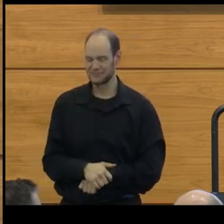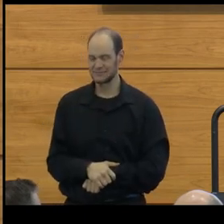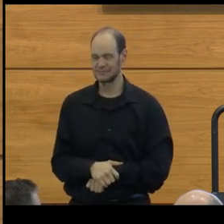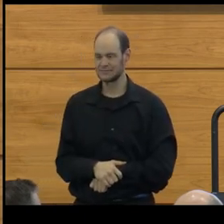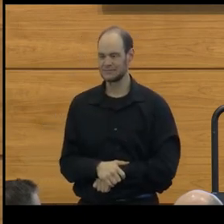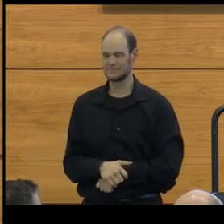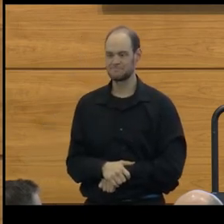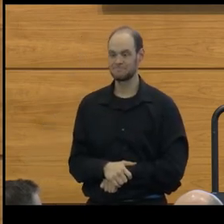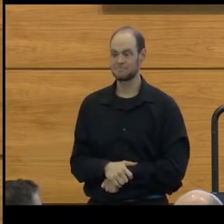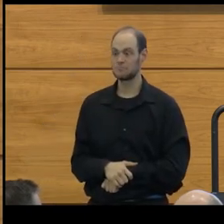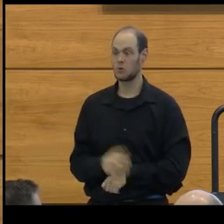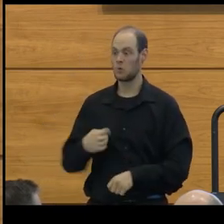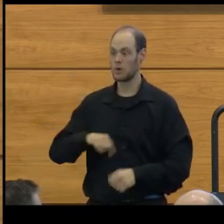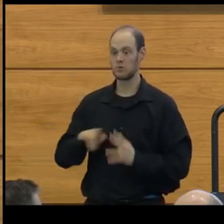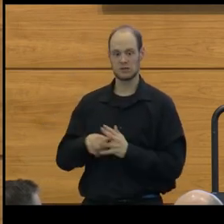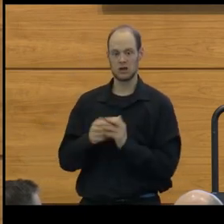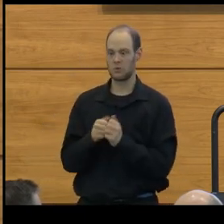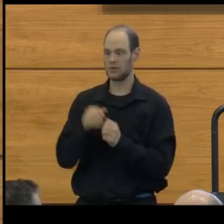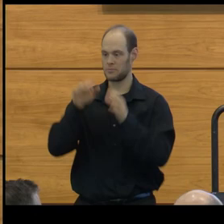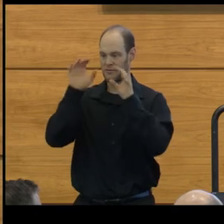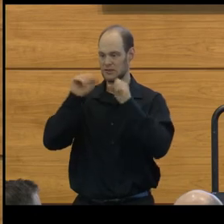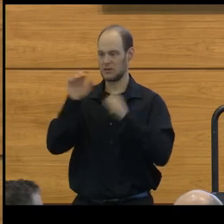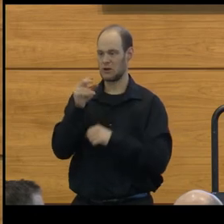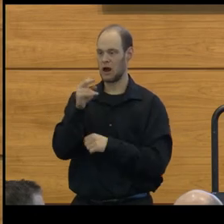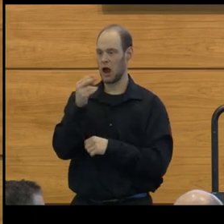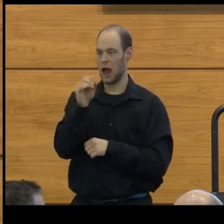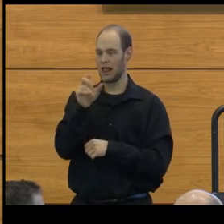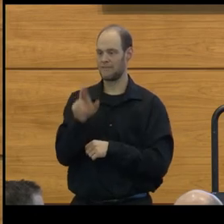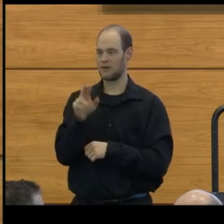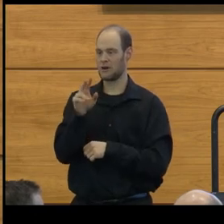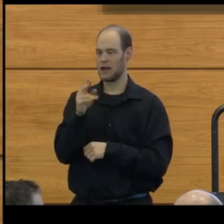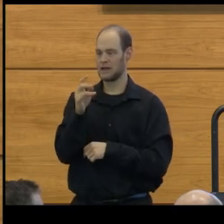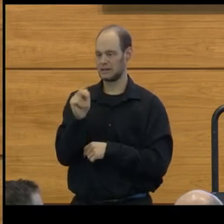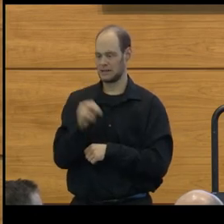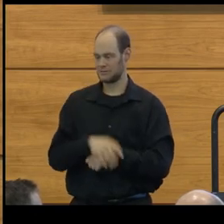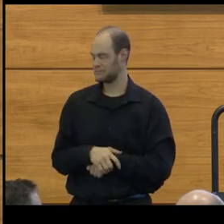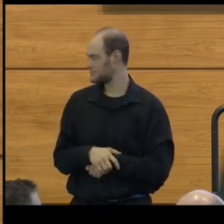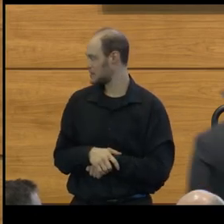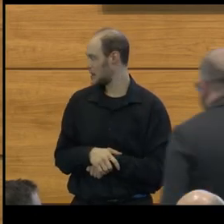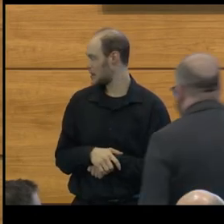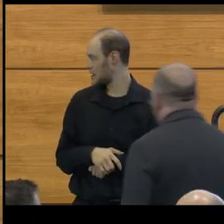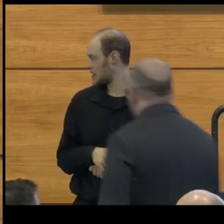Let's start, will Professor Oliver Haimson please join me at the lectern?